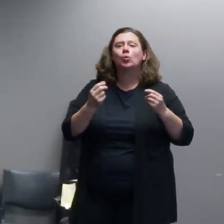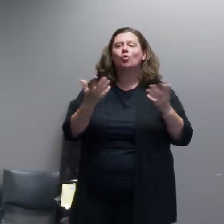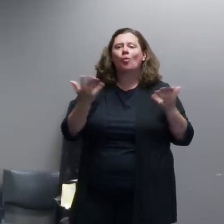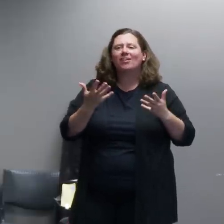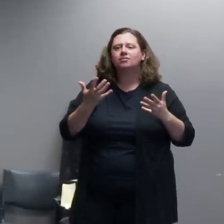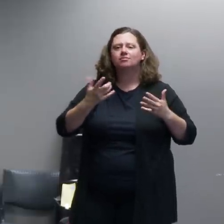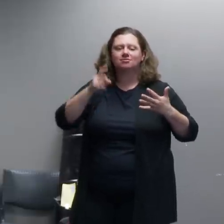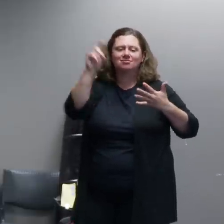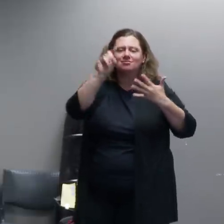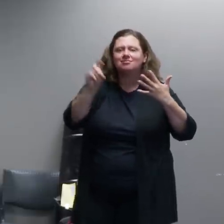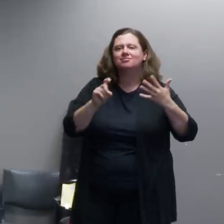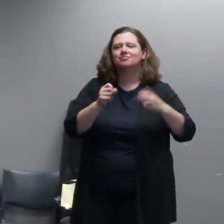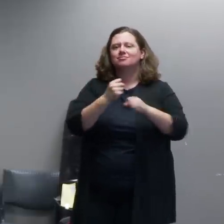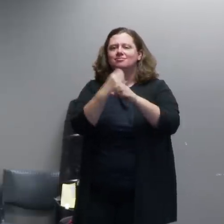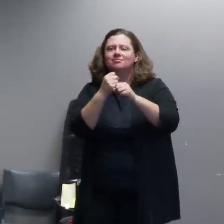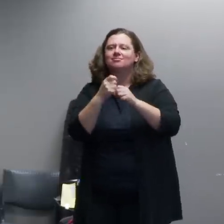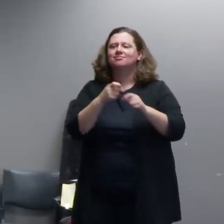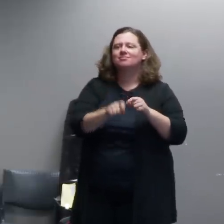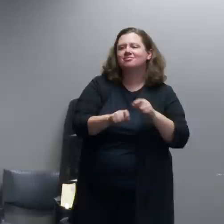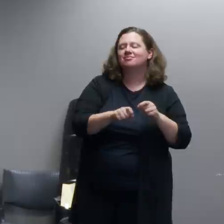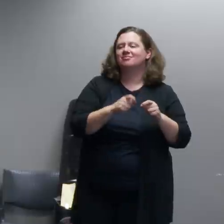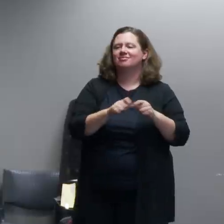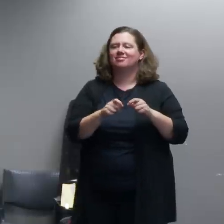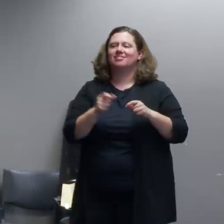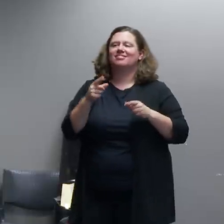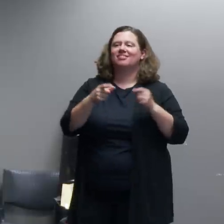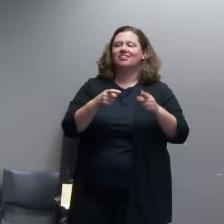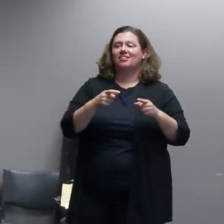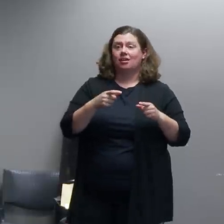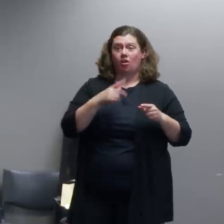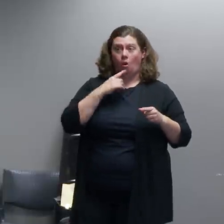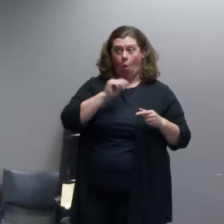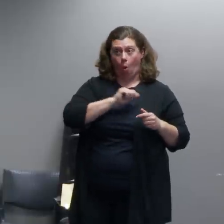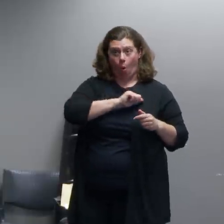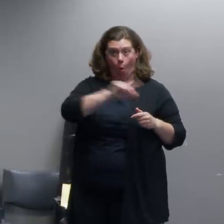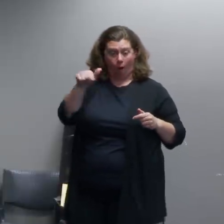as simple as just saying everyone who shows up in the park across the street